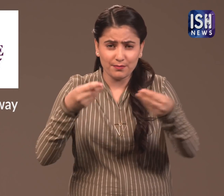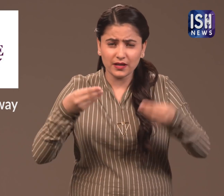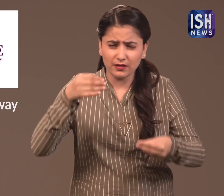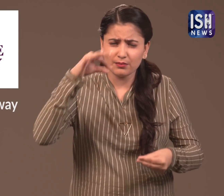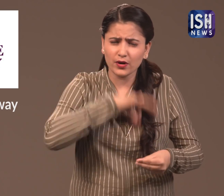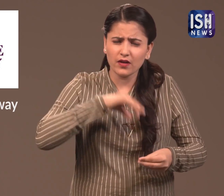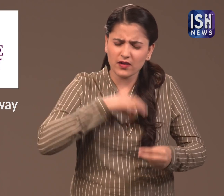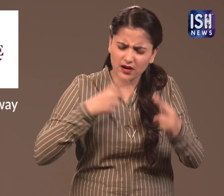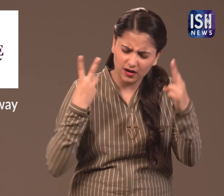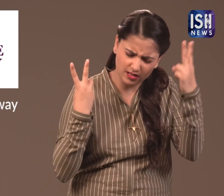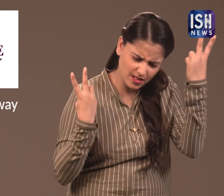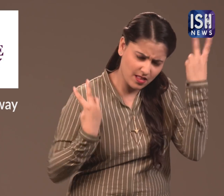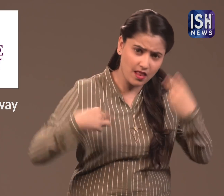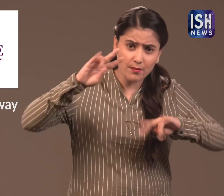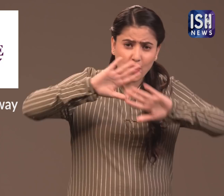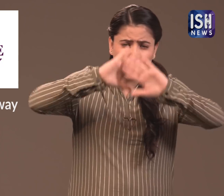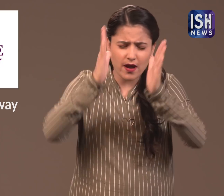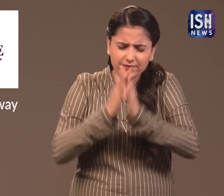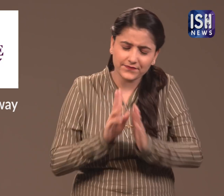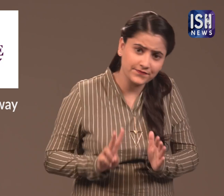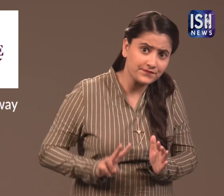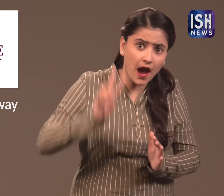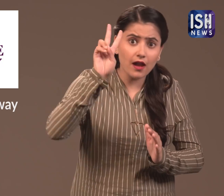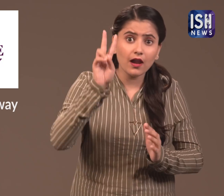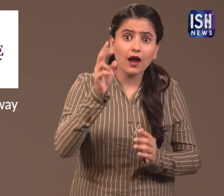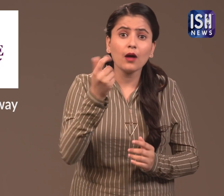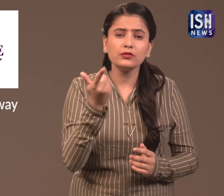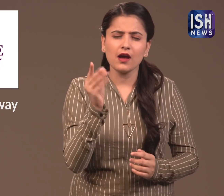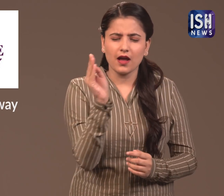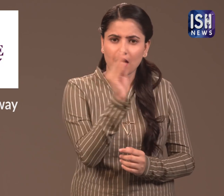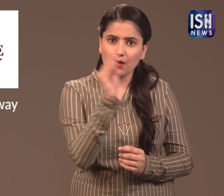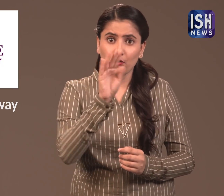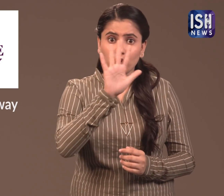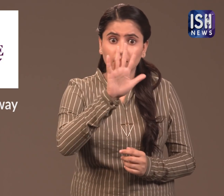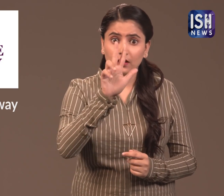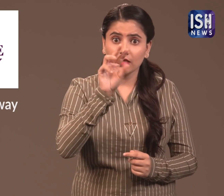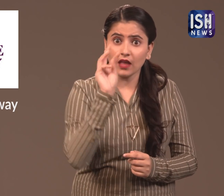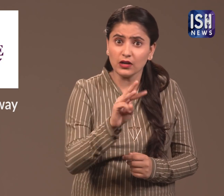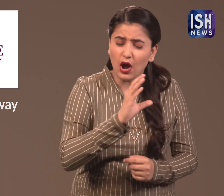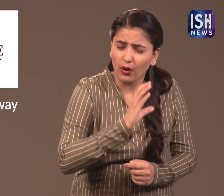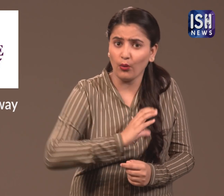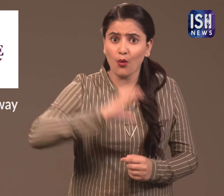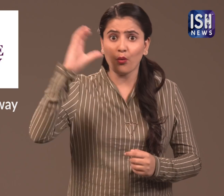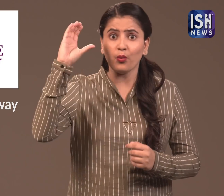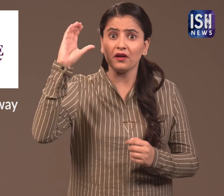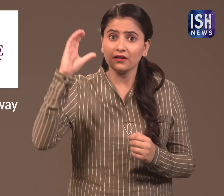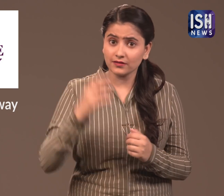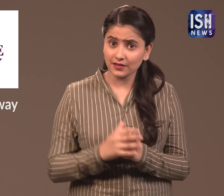He has a net worth of Rs 58,000 crore.